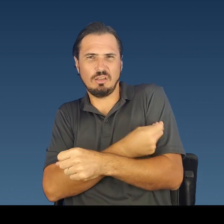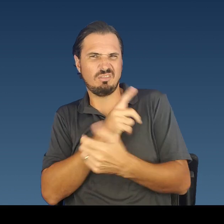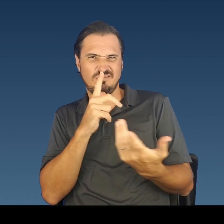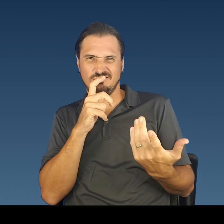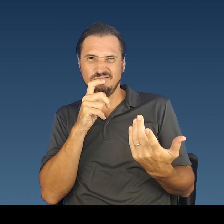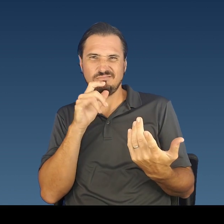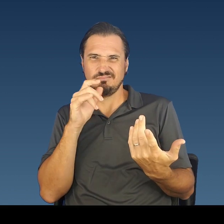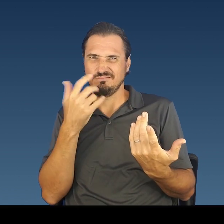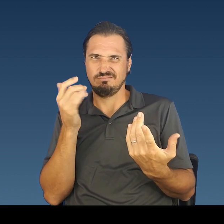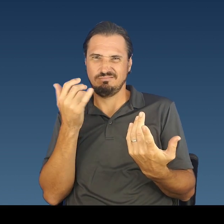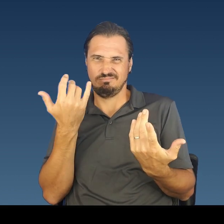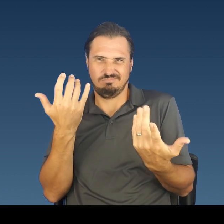Thank you mayor.